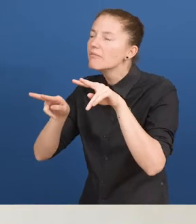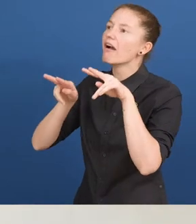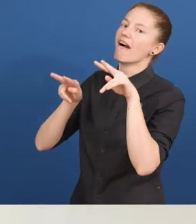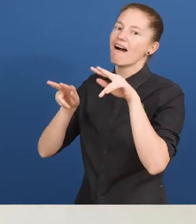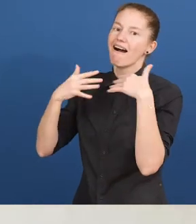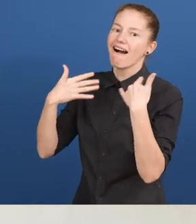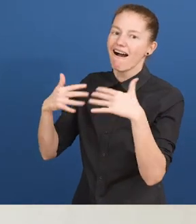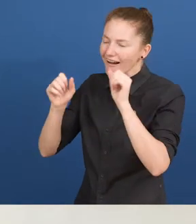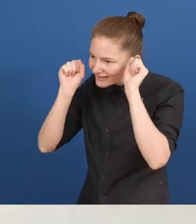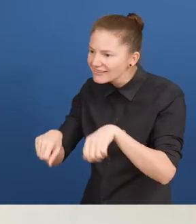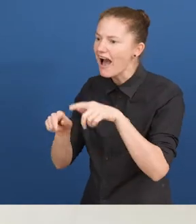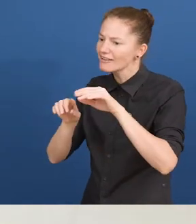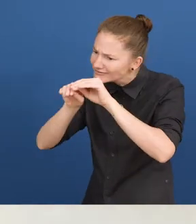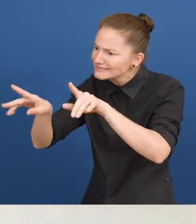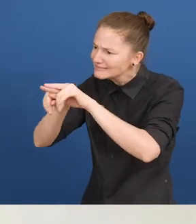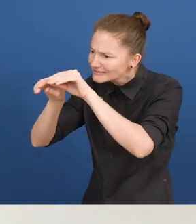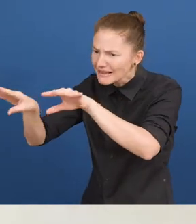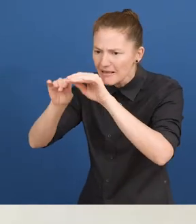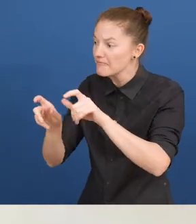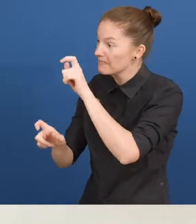encouraging social inclusion towards persons with disabilities.